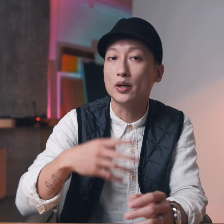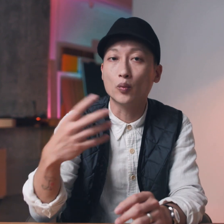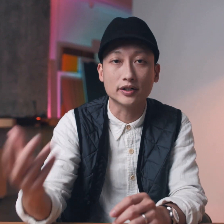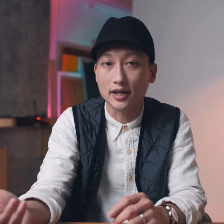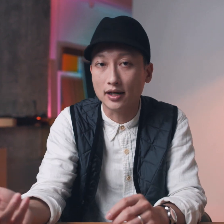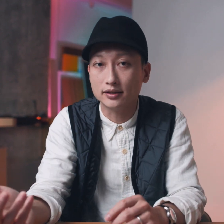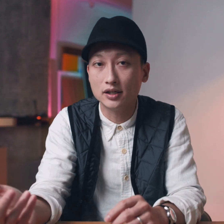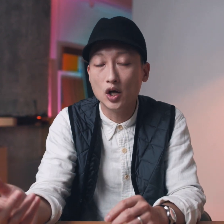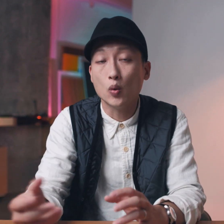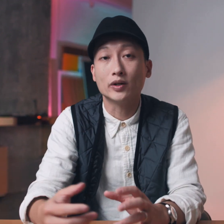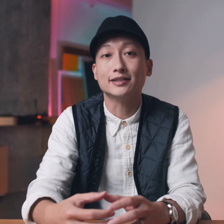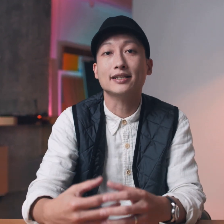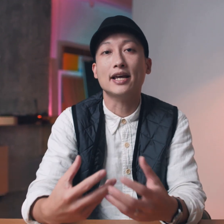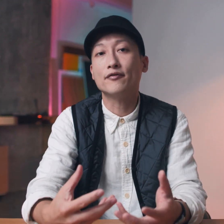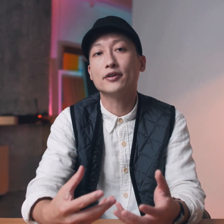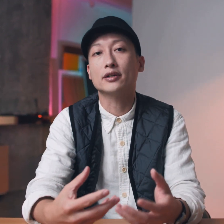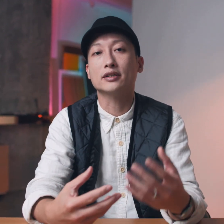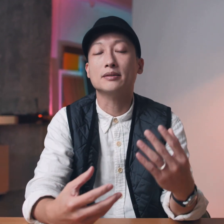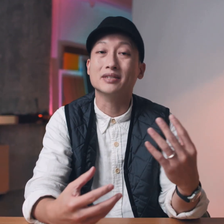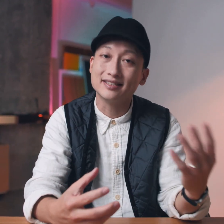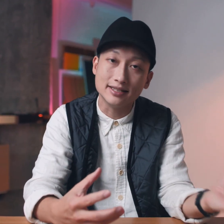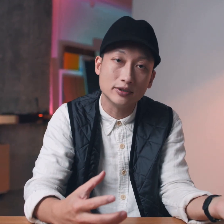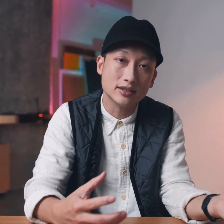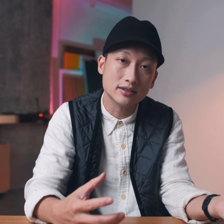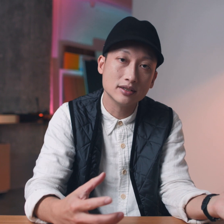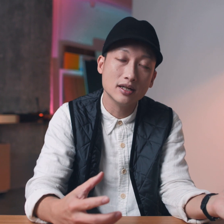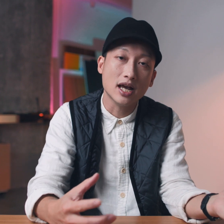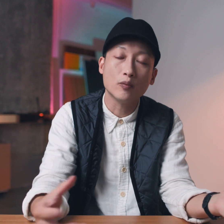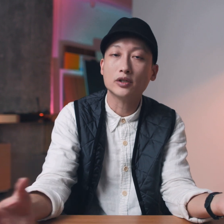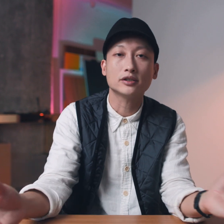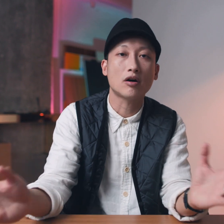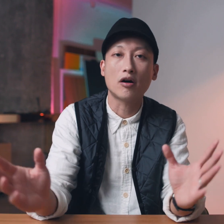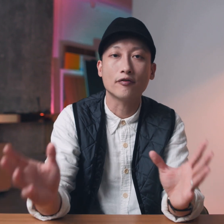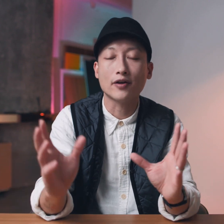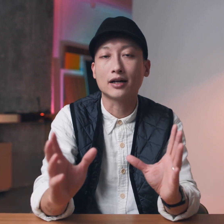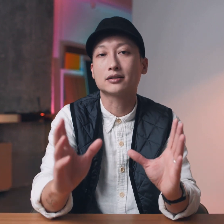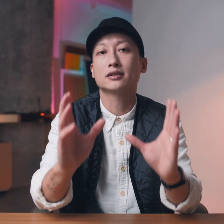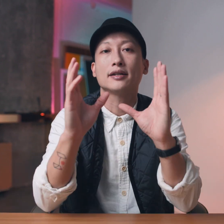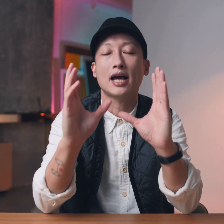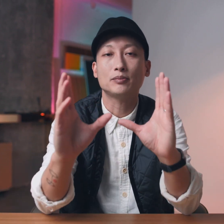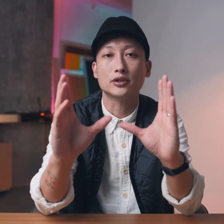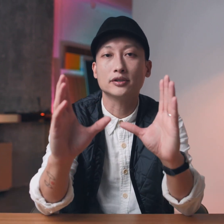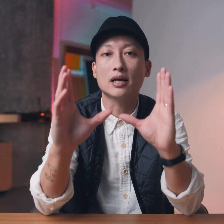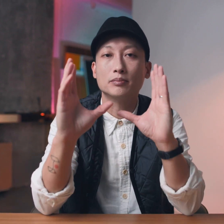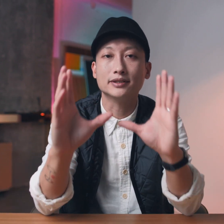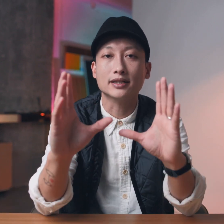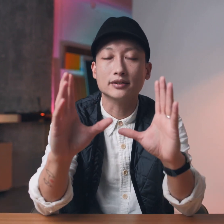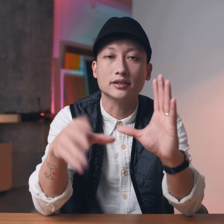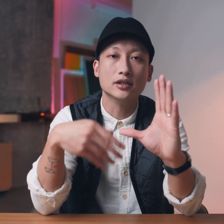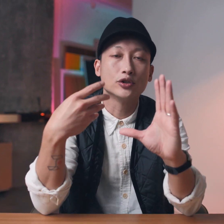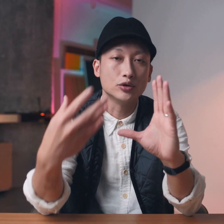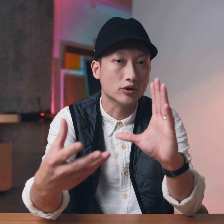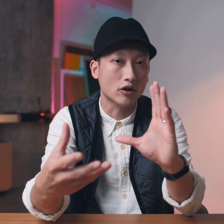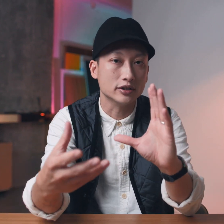and what can't what is infinitely mysterious and what is hard fact captured and presented to your